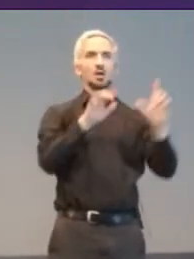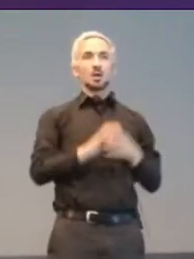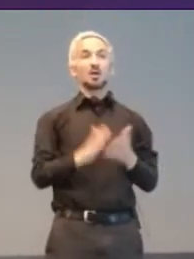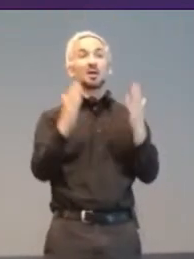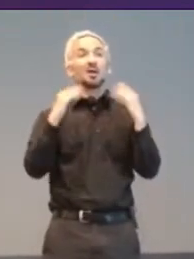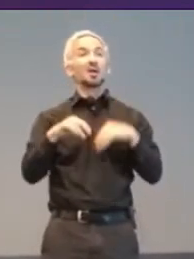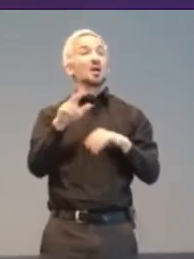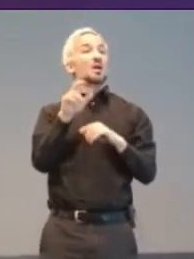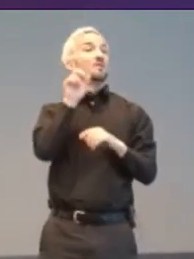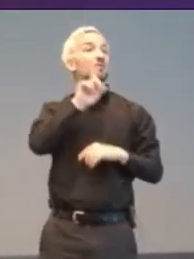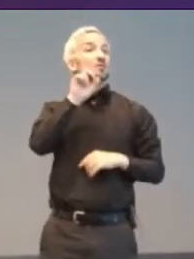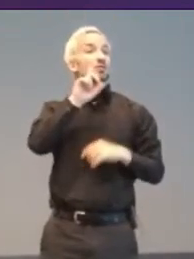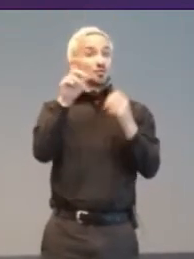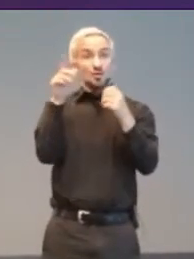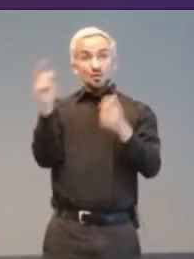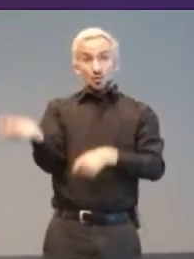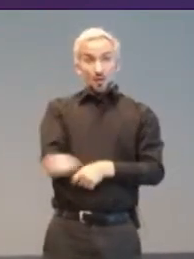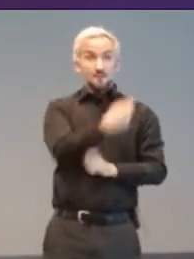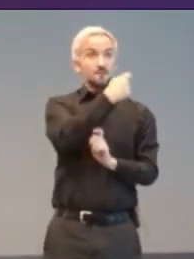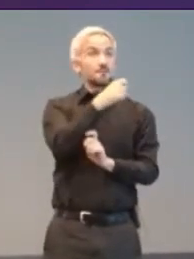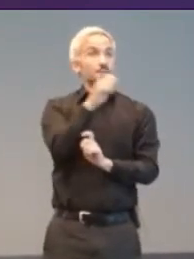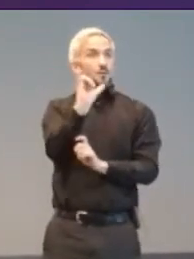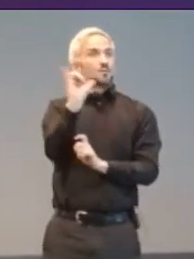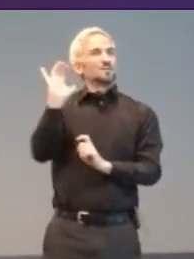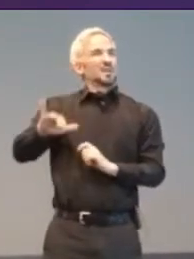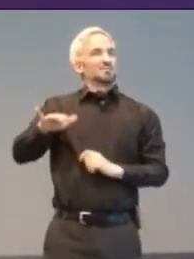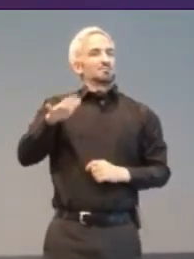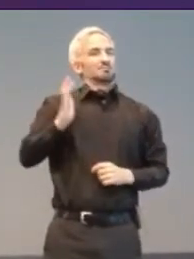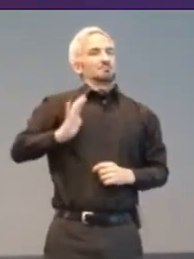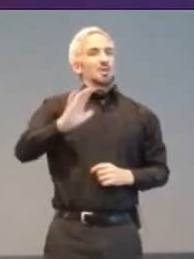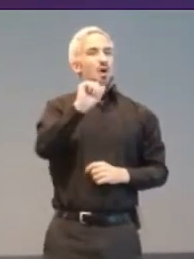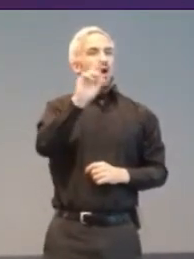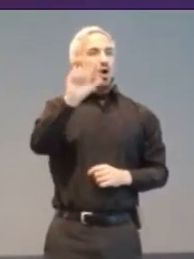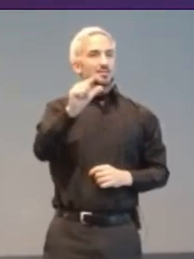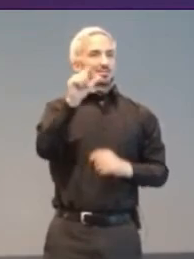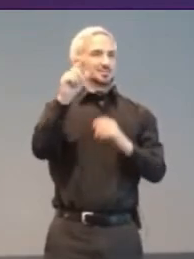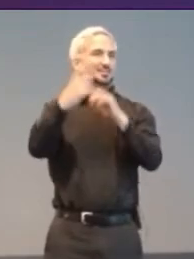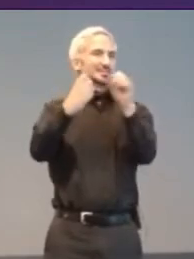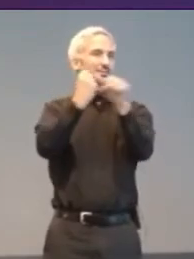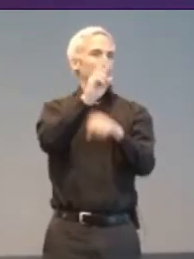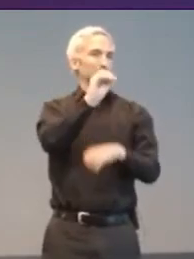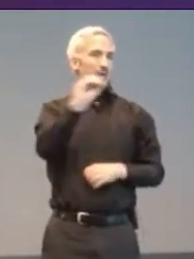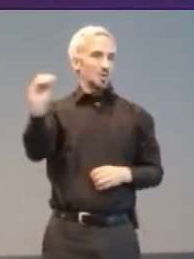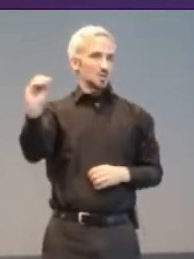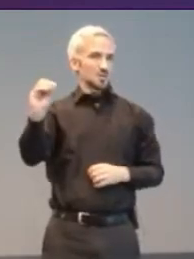Abilities Golf Tournament, August 2000. Hosted at the Pelican Hill Golf Club,